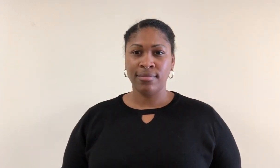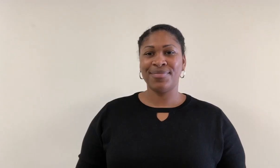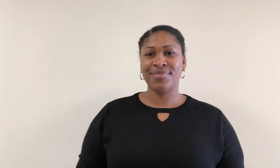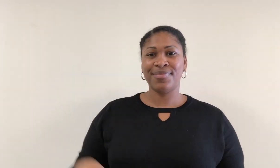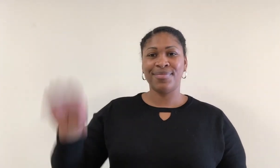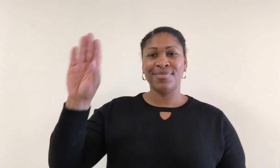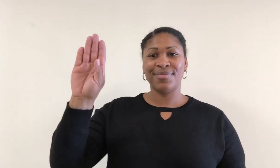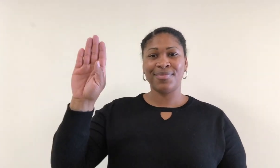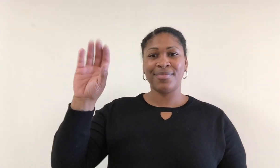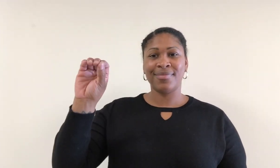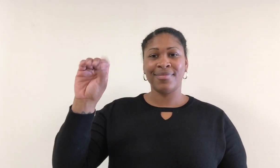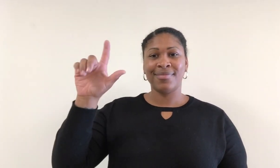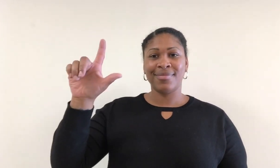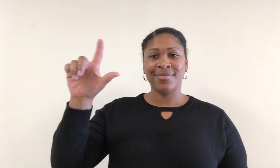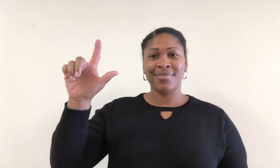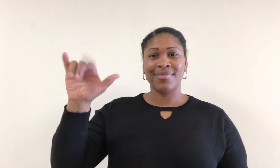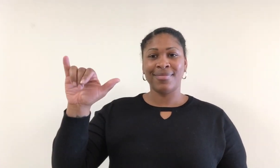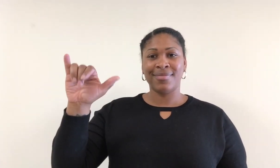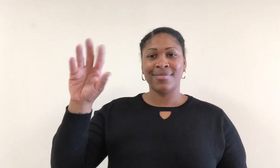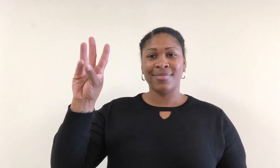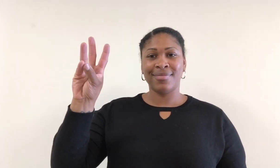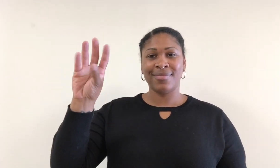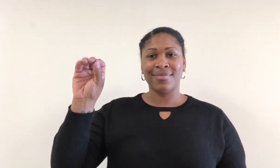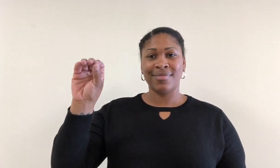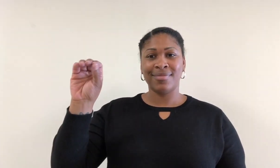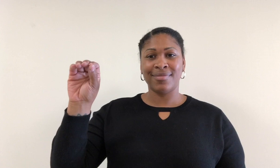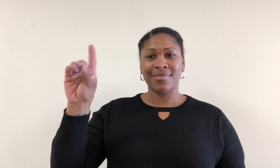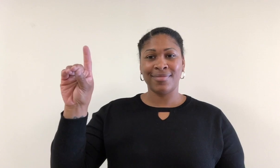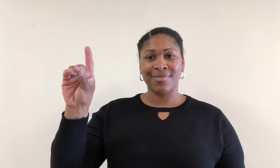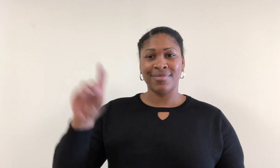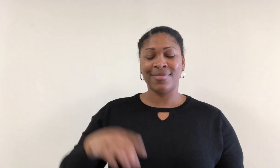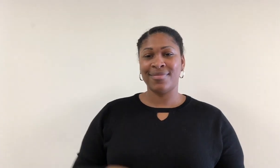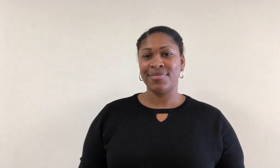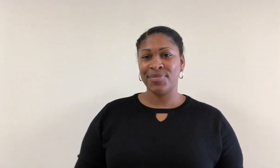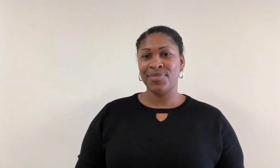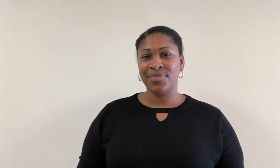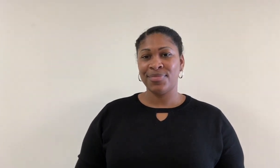Bollywood